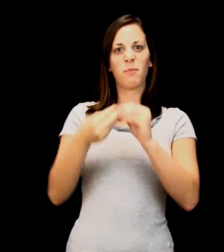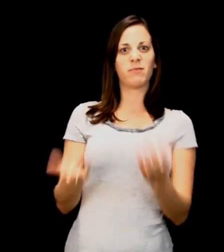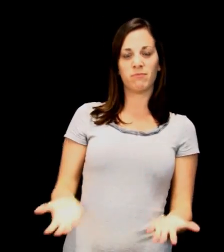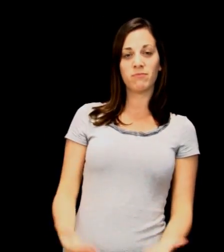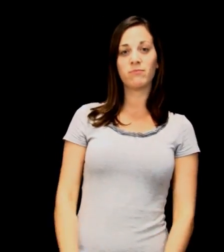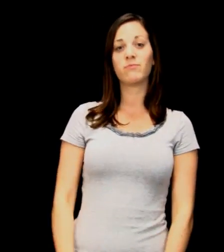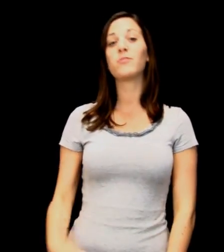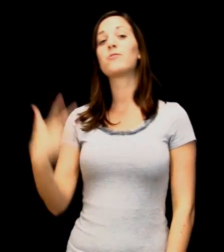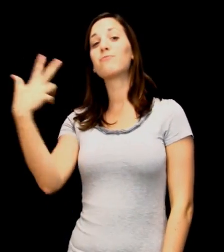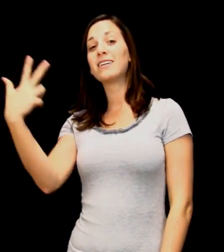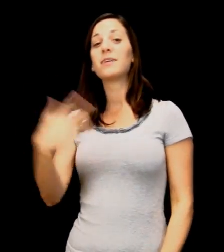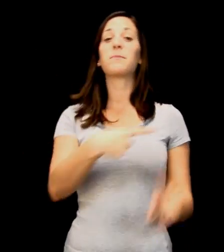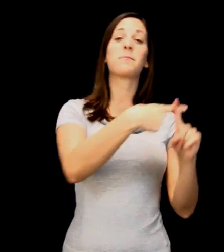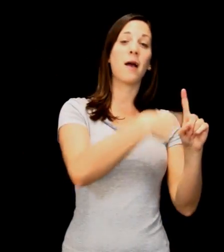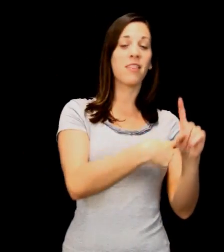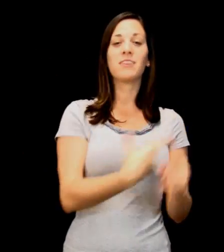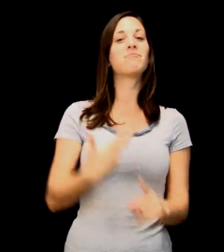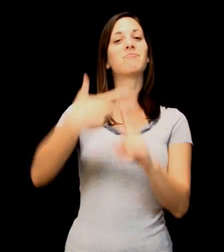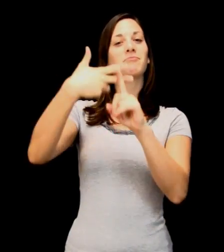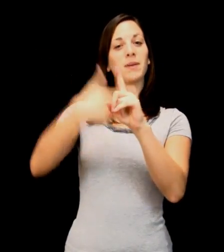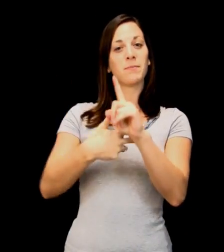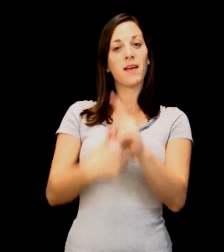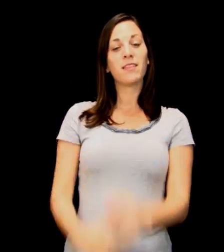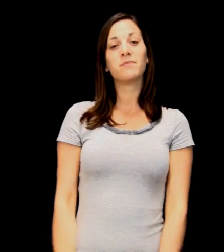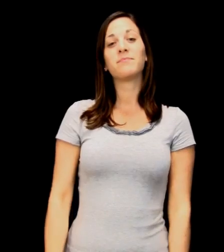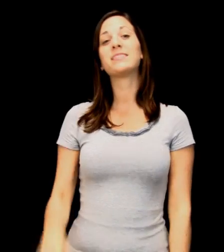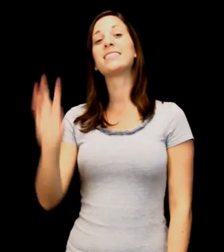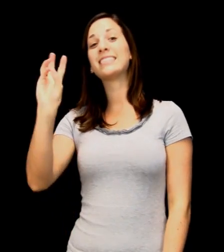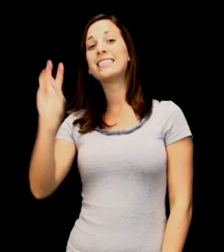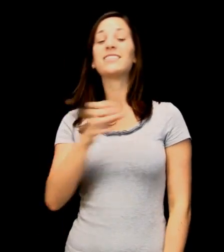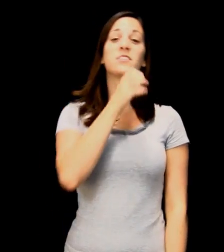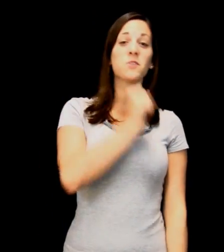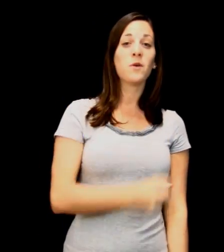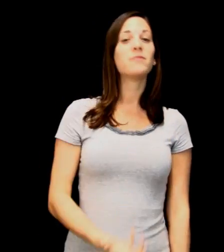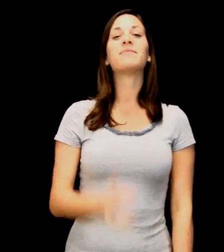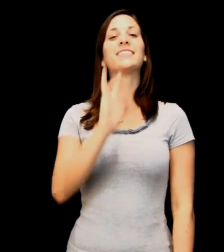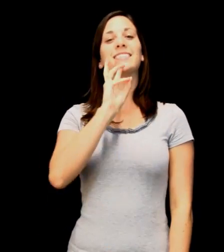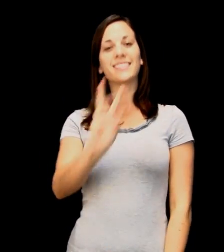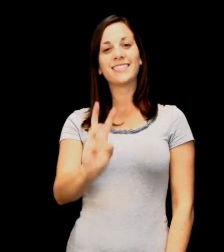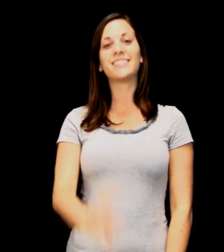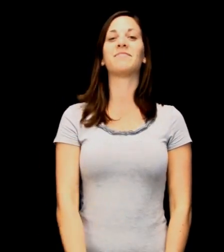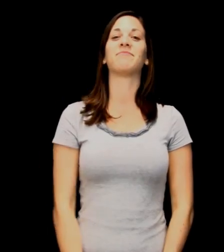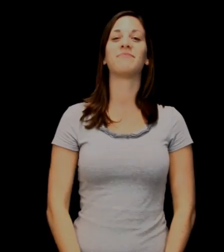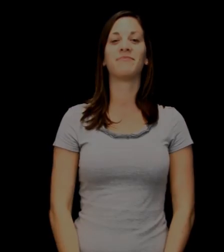example, 3 and MONTH became 3-MONTH, 6 and OLD became 6-YEAR-OLD .